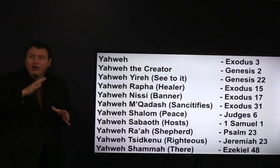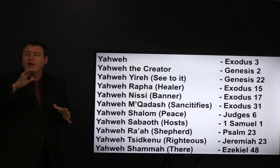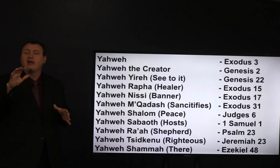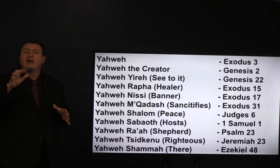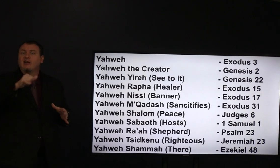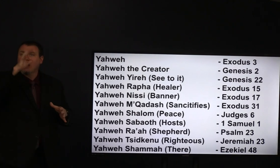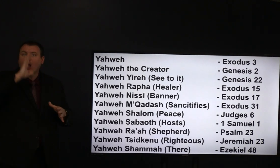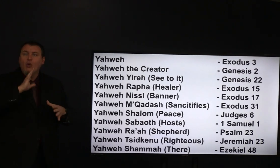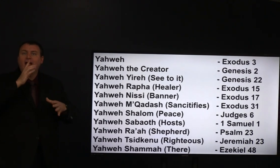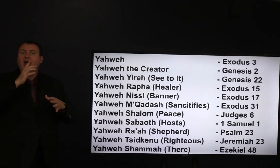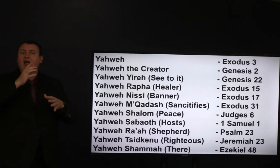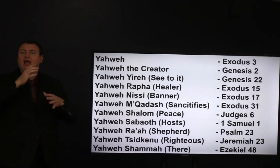Yahweh the Creator